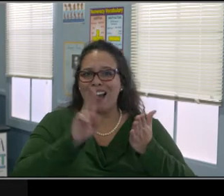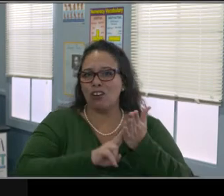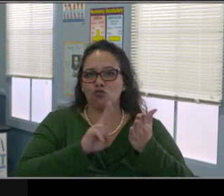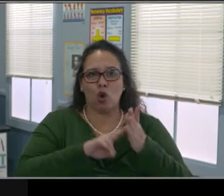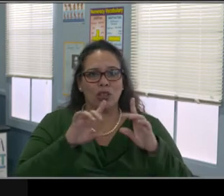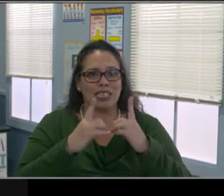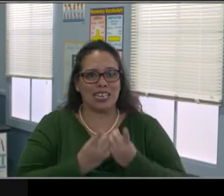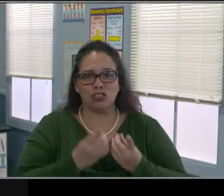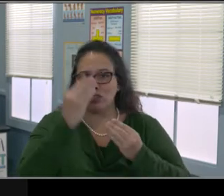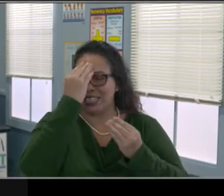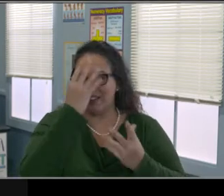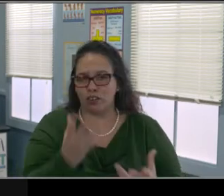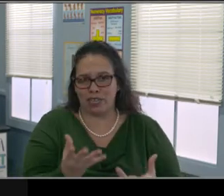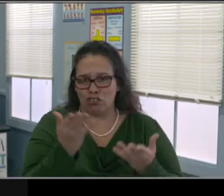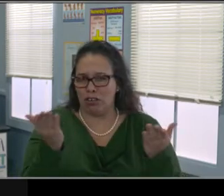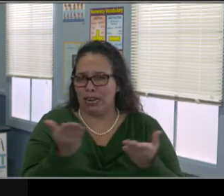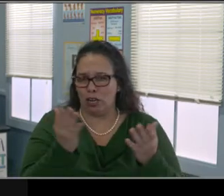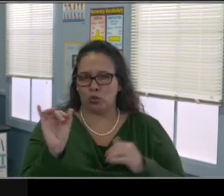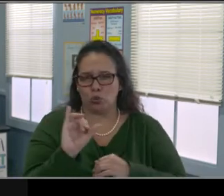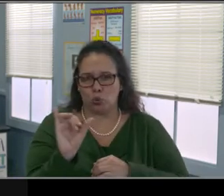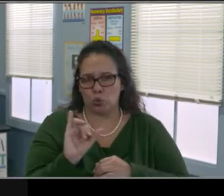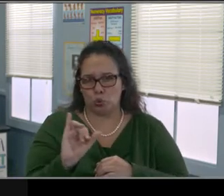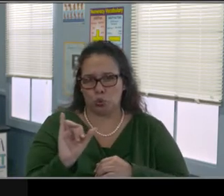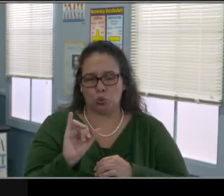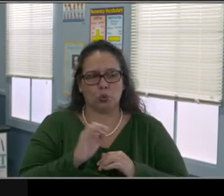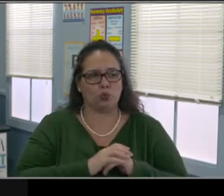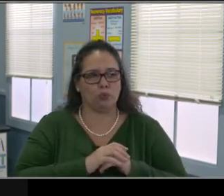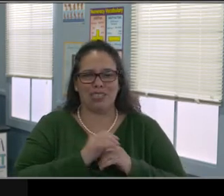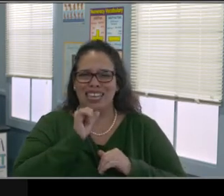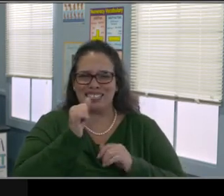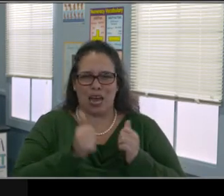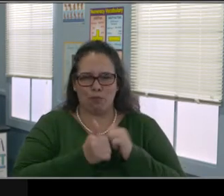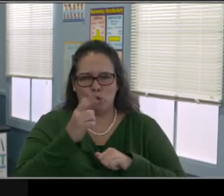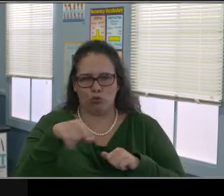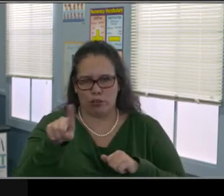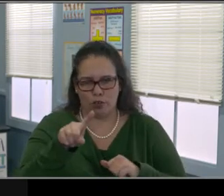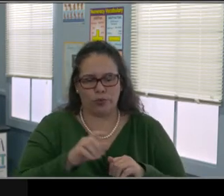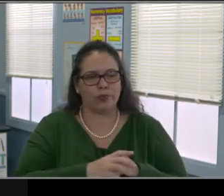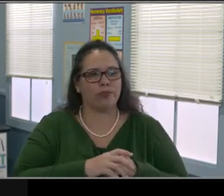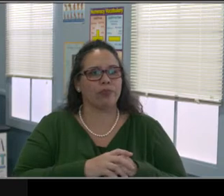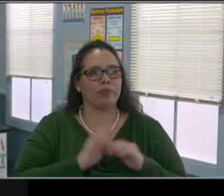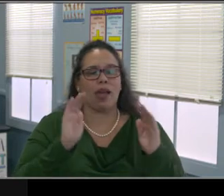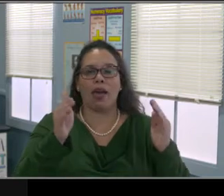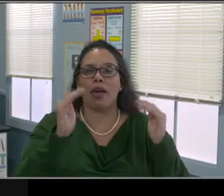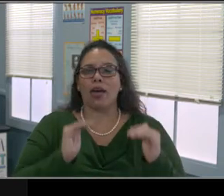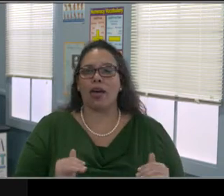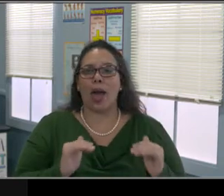at all the high schools with special day classes, RSP, transportation.